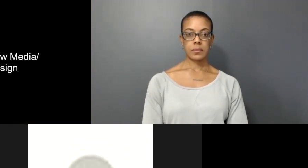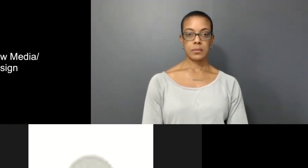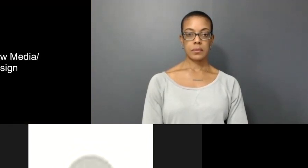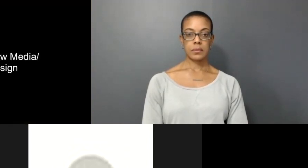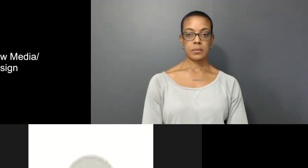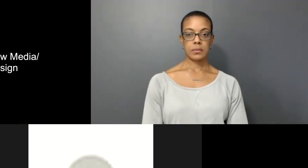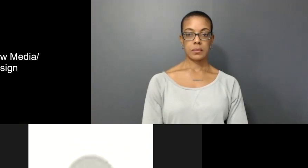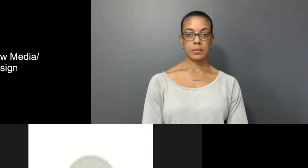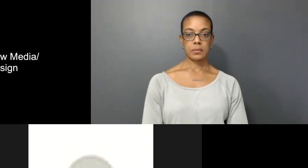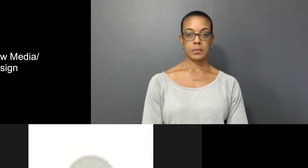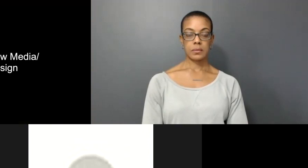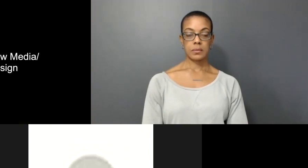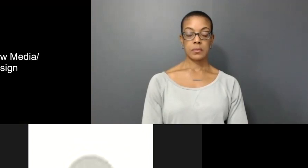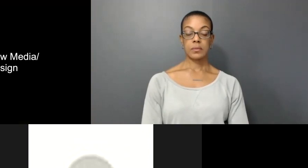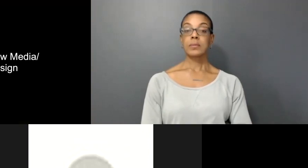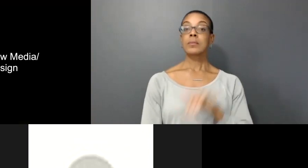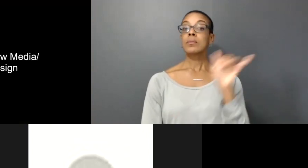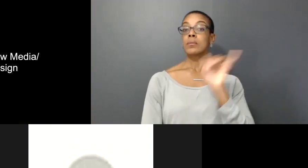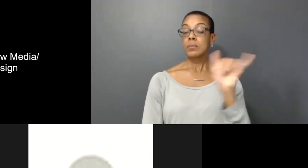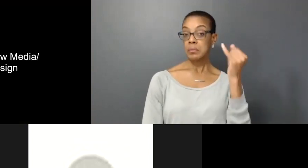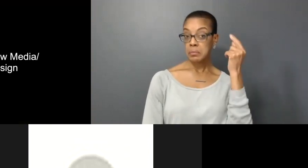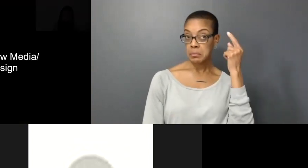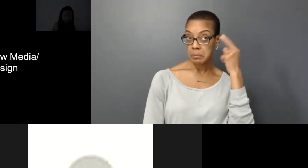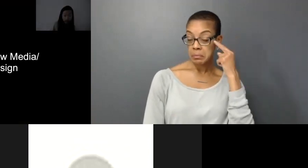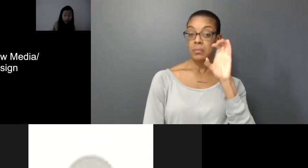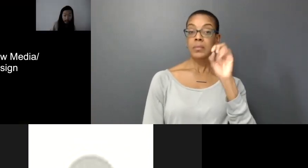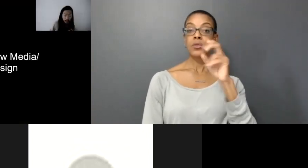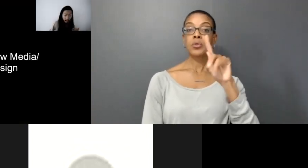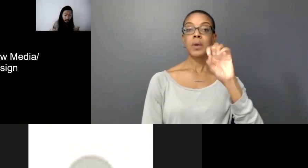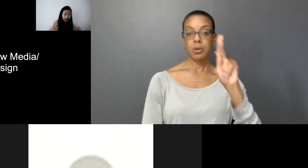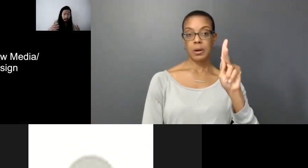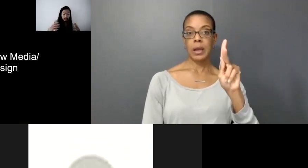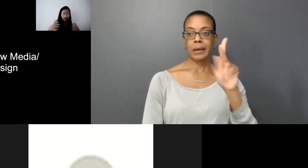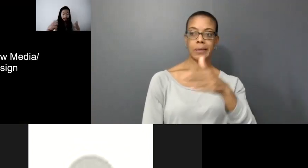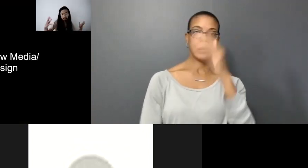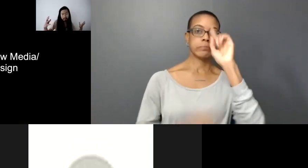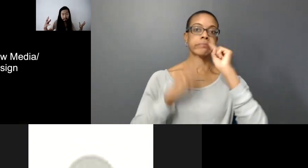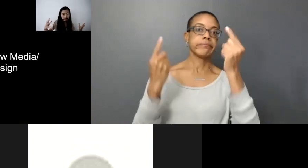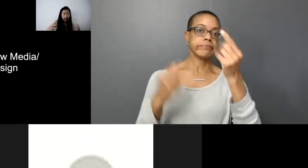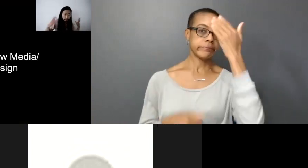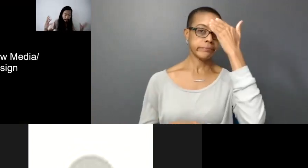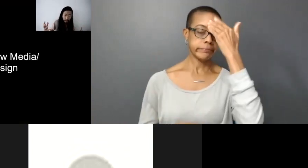So I was also thinking Chimerik is kind of known for doing the theater design right,